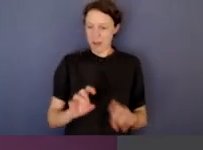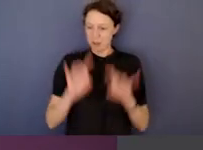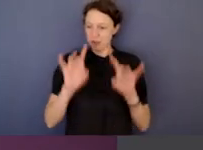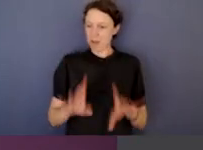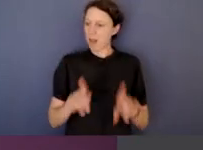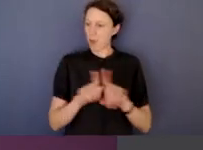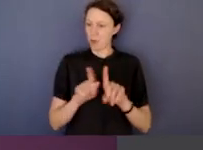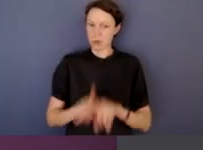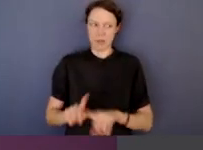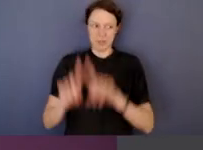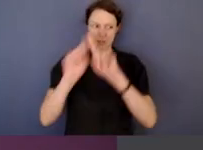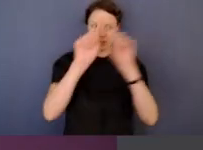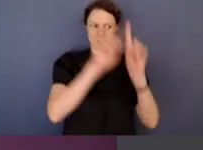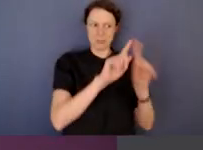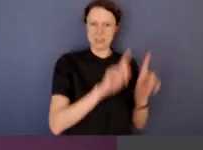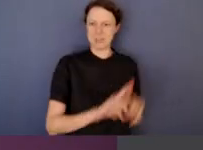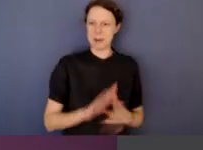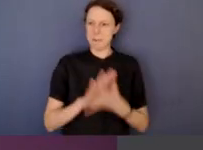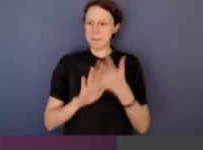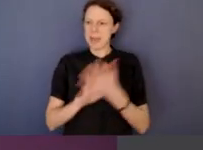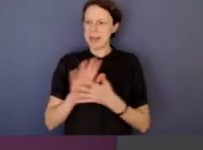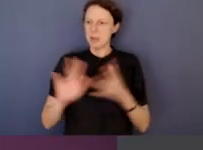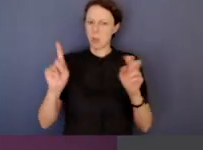of corruption around Australia, I think doesn't help.